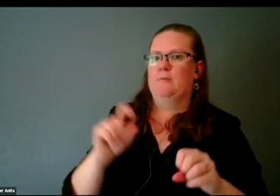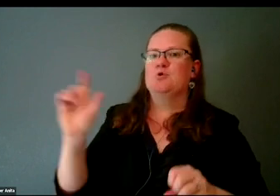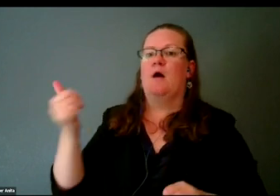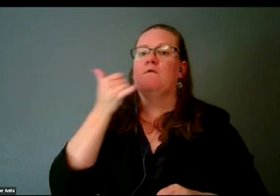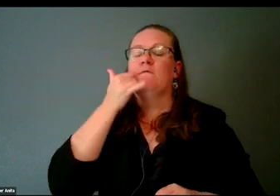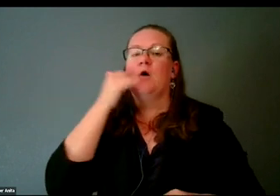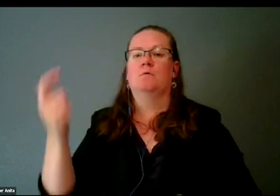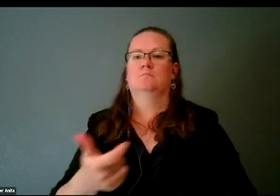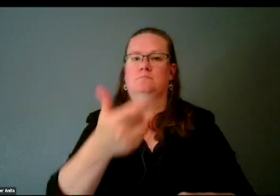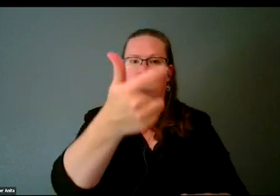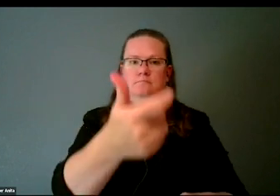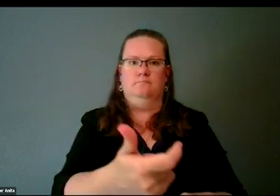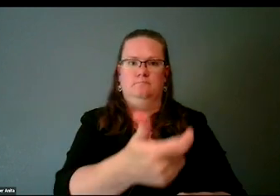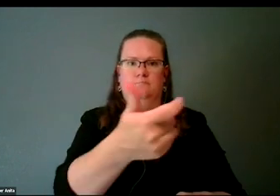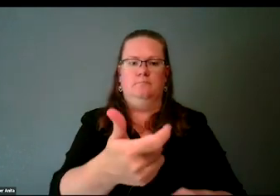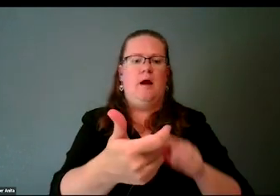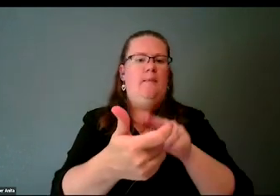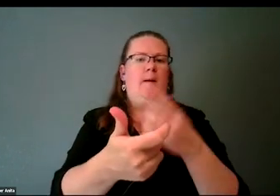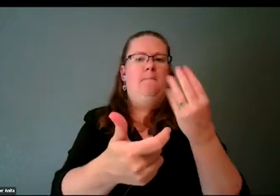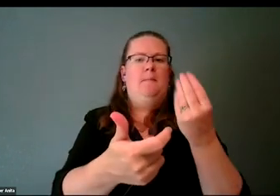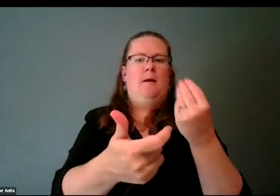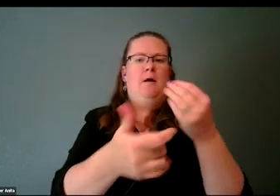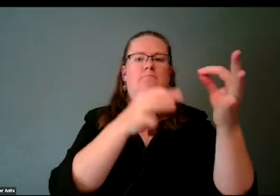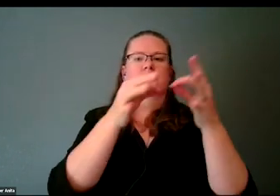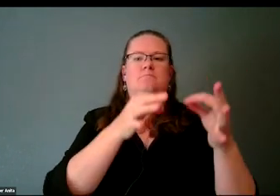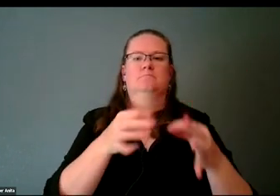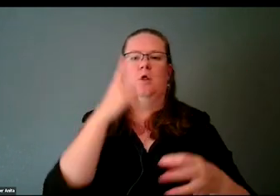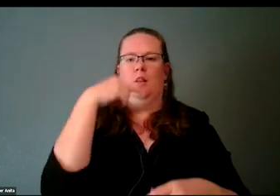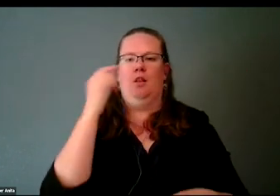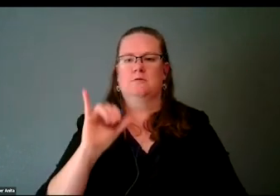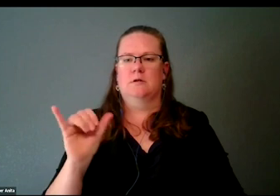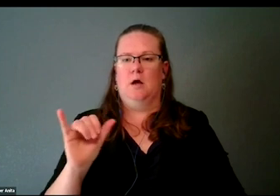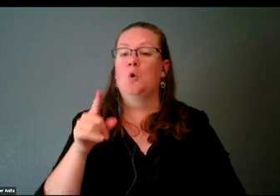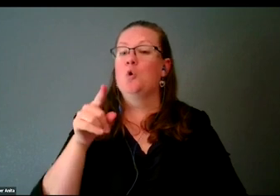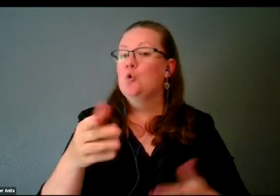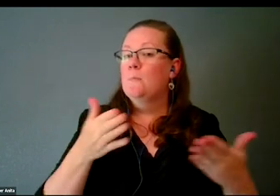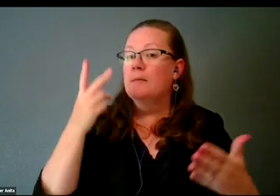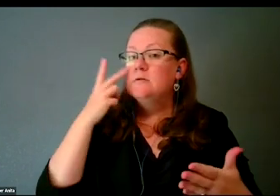and have it tell you what it looks like. You may have seen something similar in Be My AI,